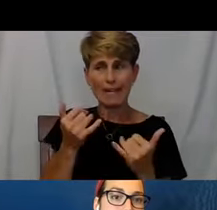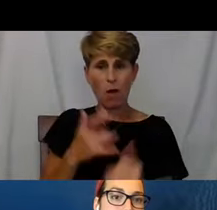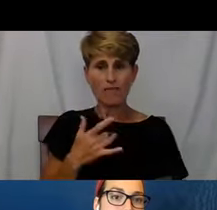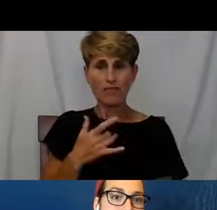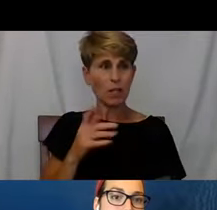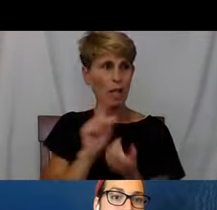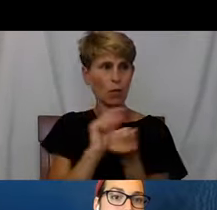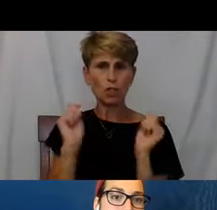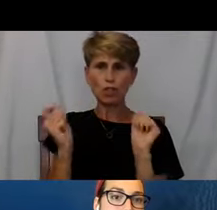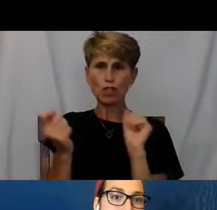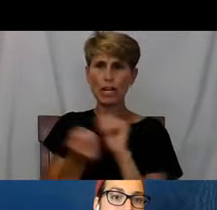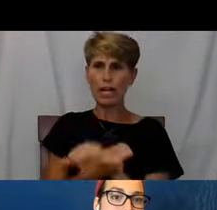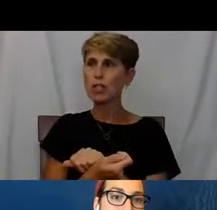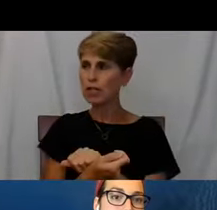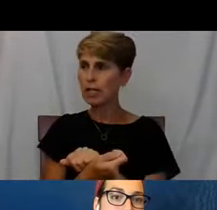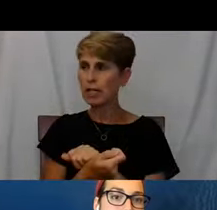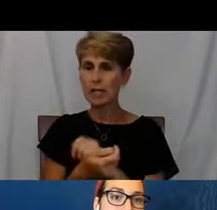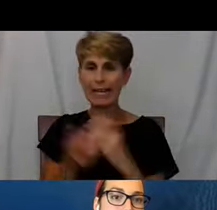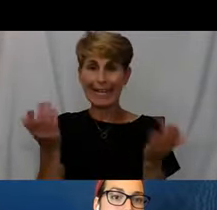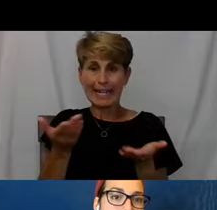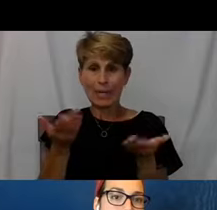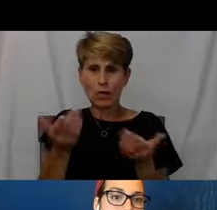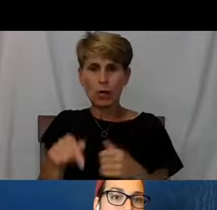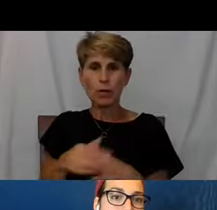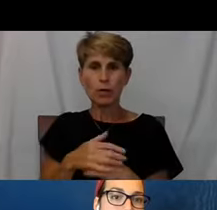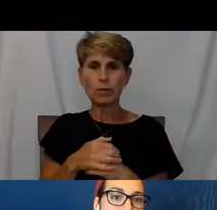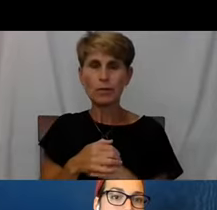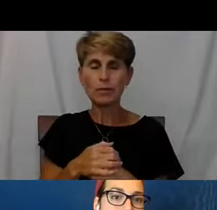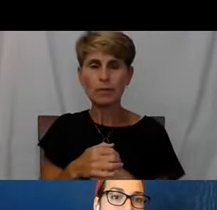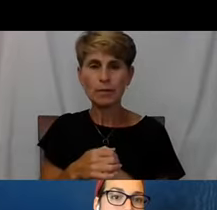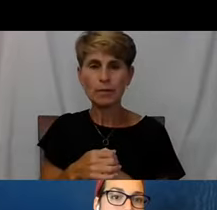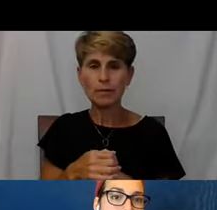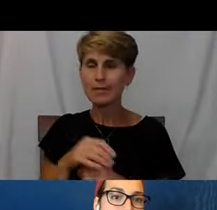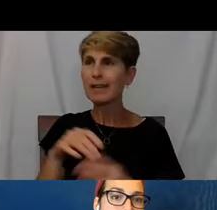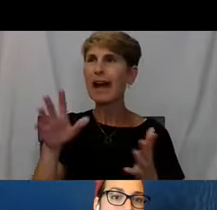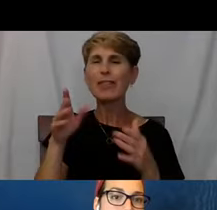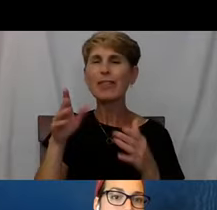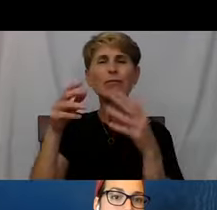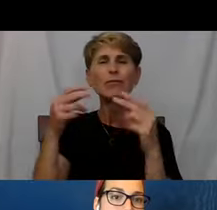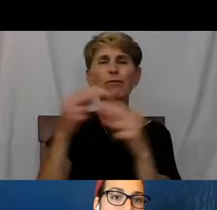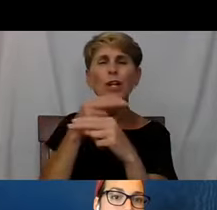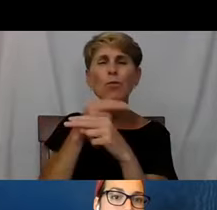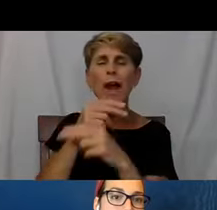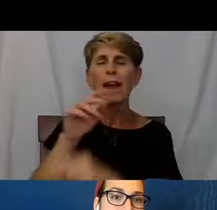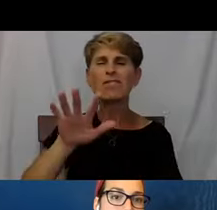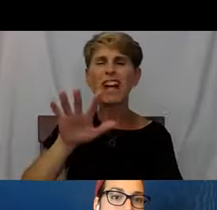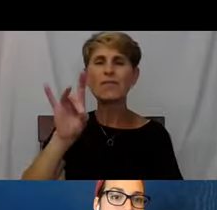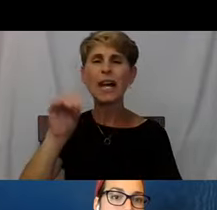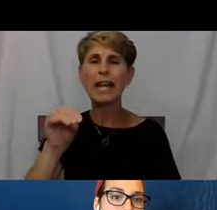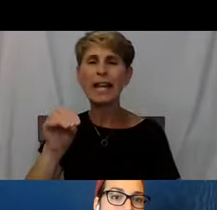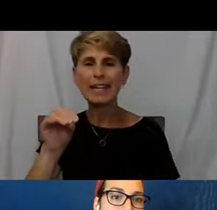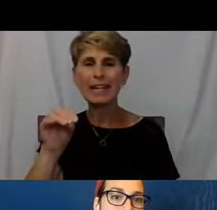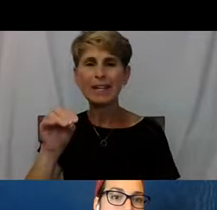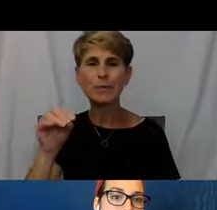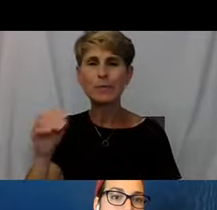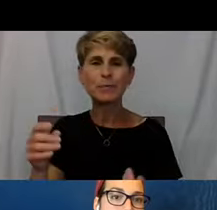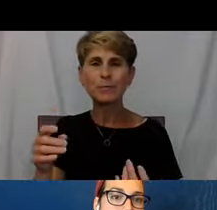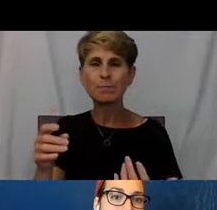You cross that divide of the freeway at 580, we might as well be in Timbuktu.